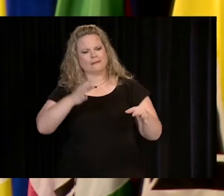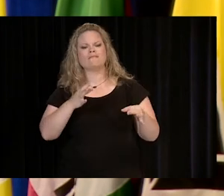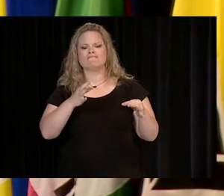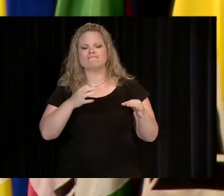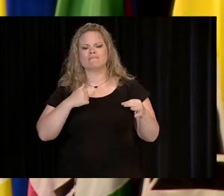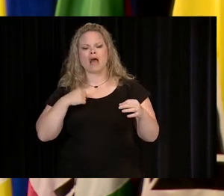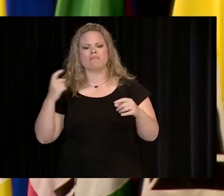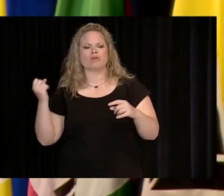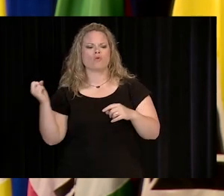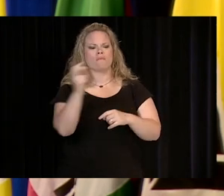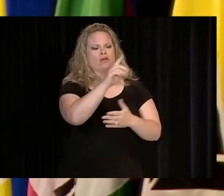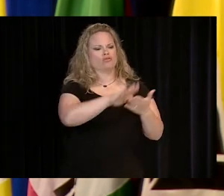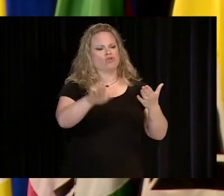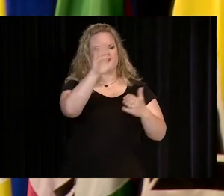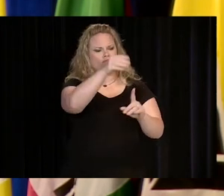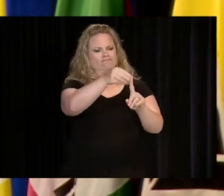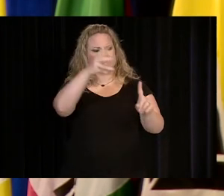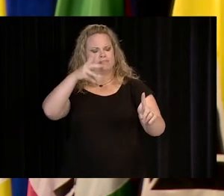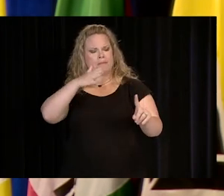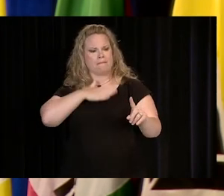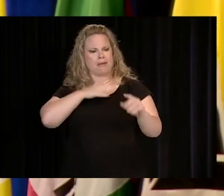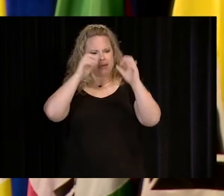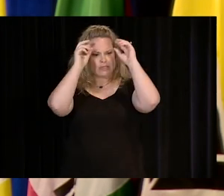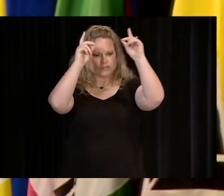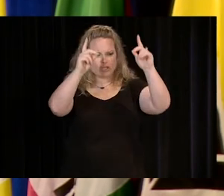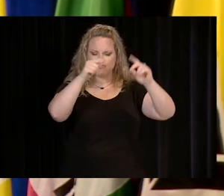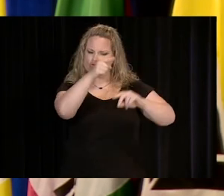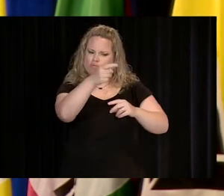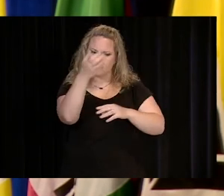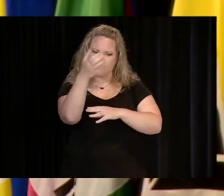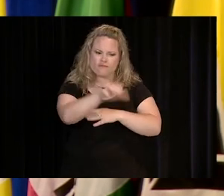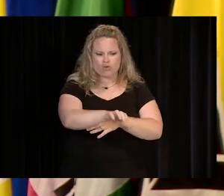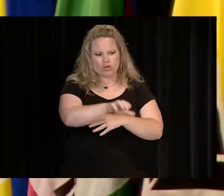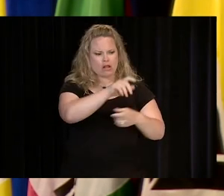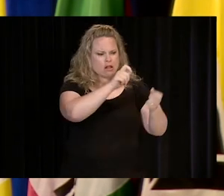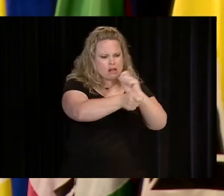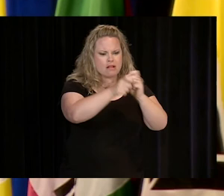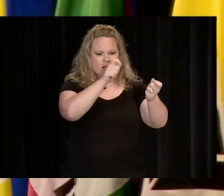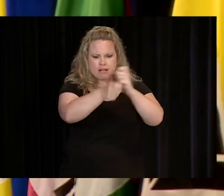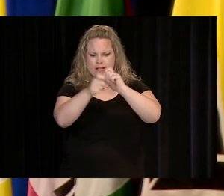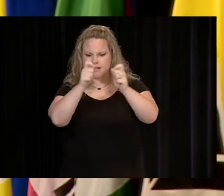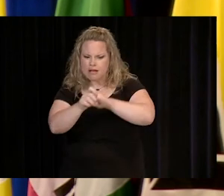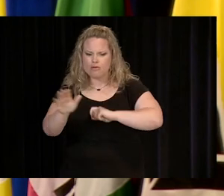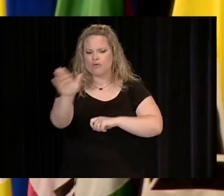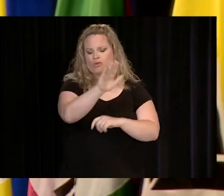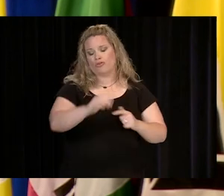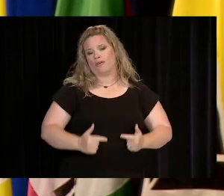TO EXPAND YOUR CAREER OPPORTUNITIES, YOU HAVE BEEN FORCED TO ADJUST ALMOST EVERY ASPECT OF YOUR LIFE.